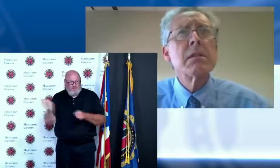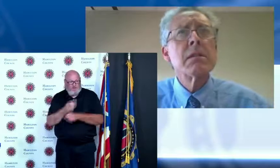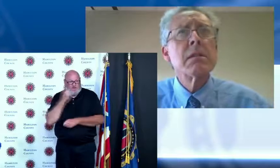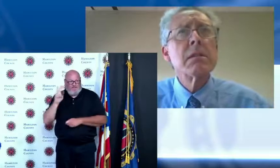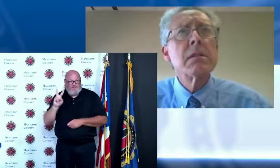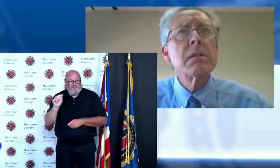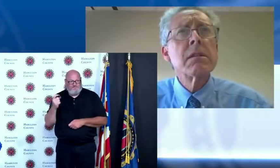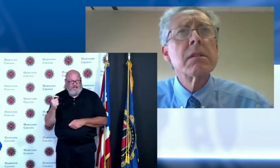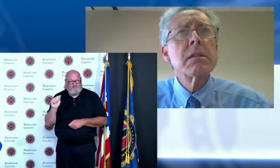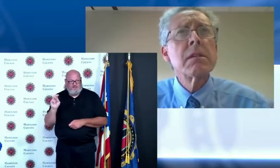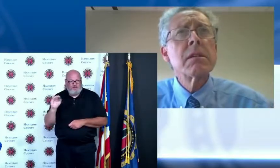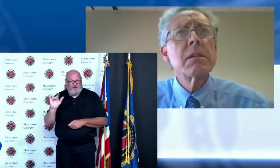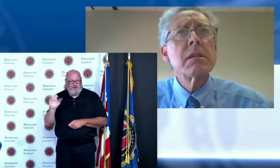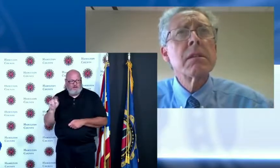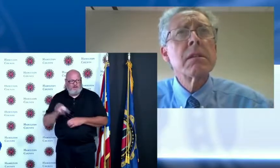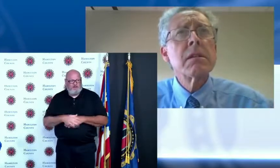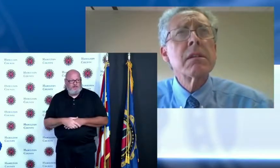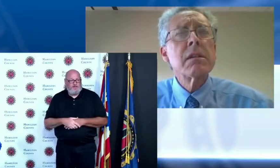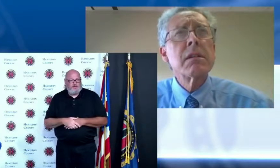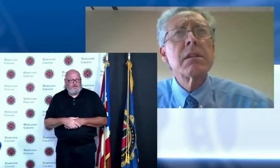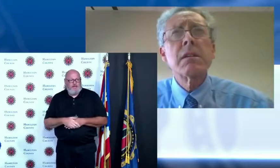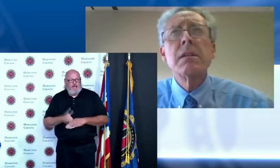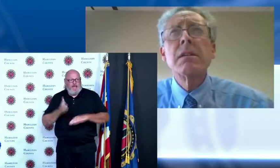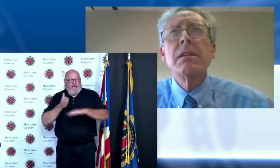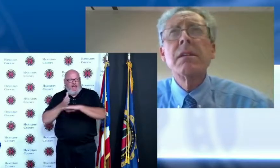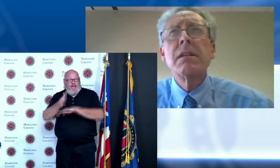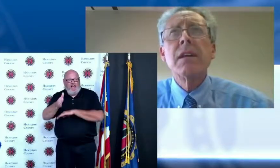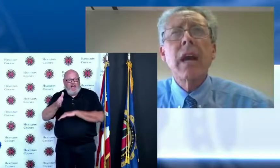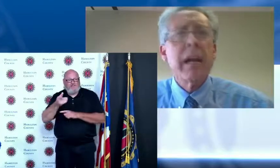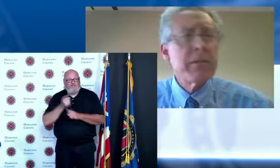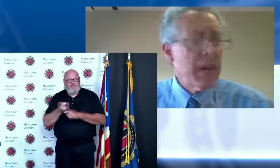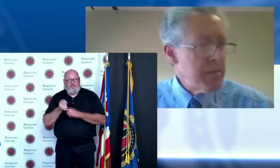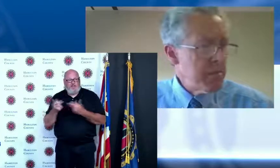I did it John I was kind of kidding but now I know you're going to hold me to it so if I win I'll